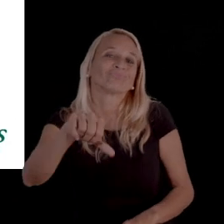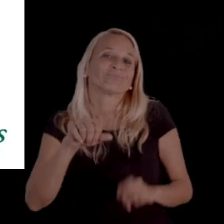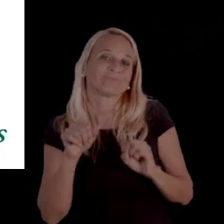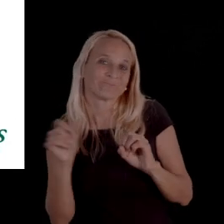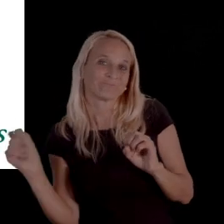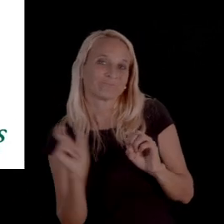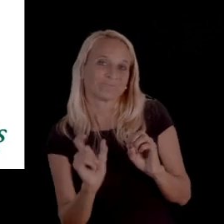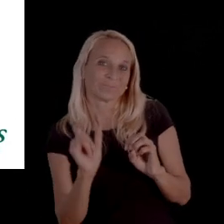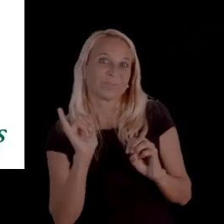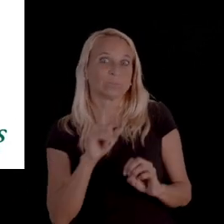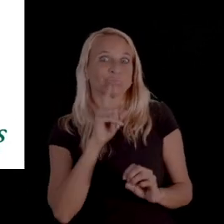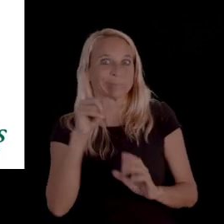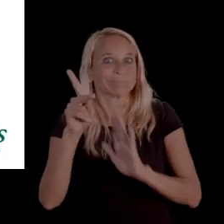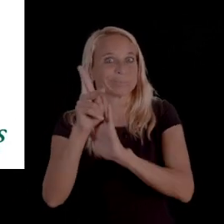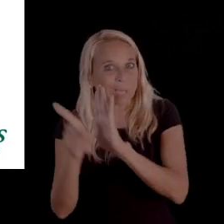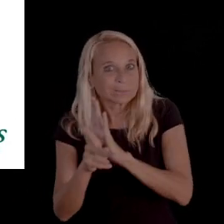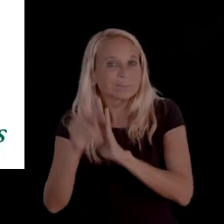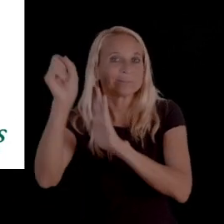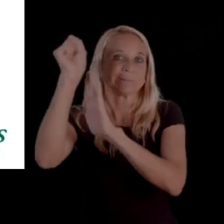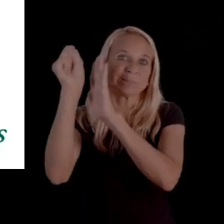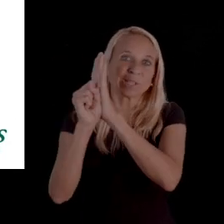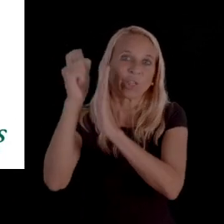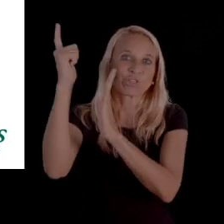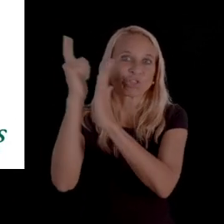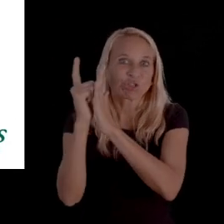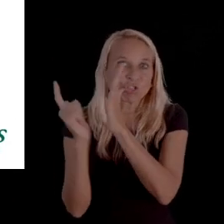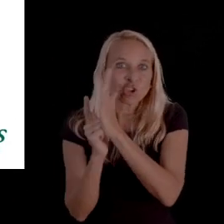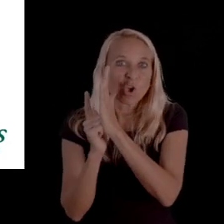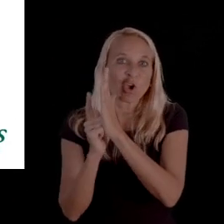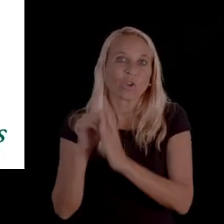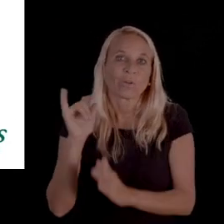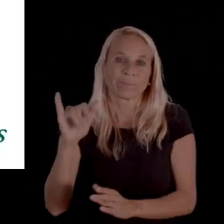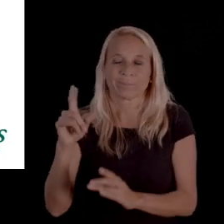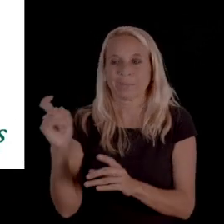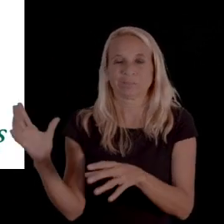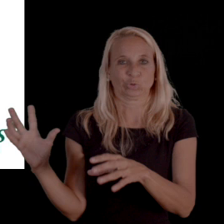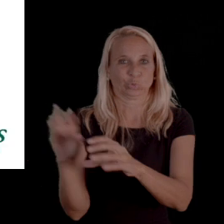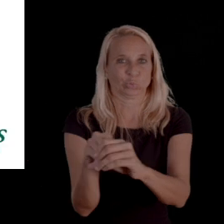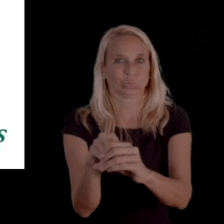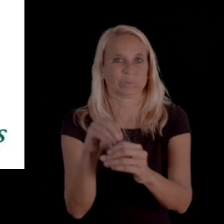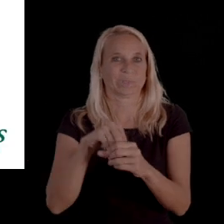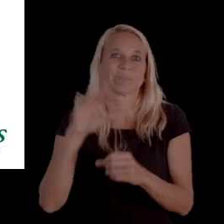So, that's where the actual policy or state law is coming from